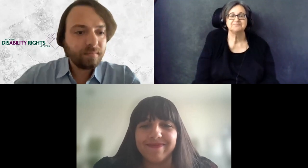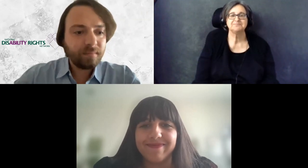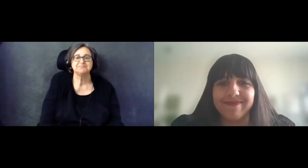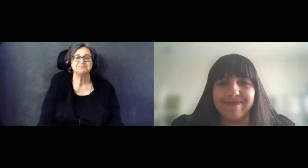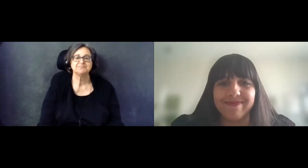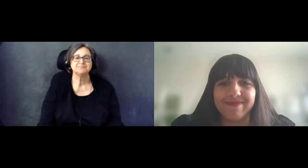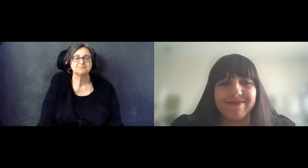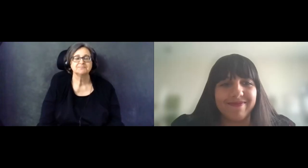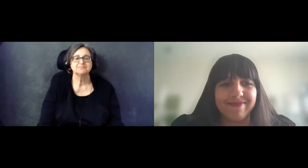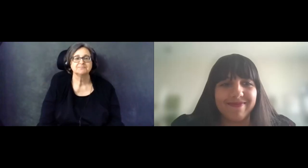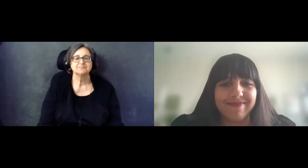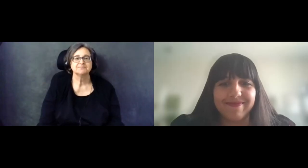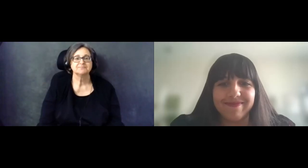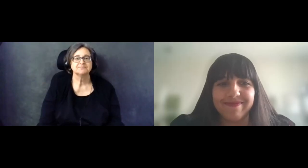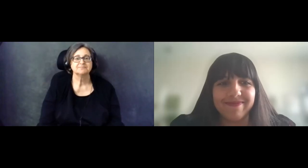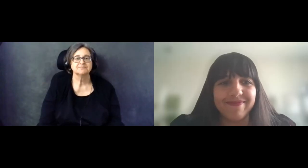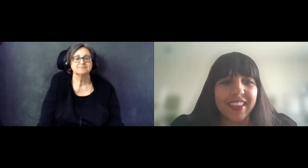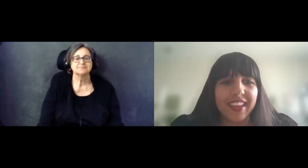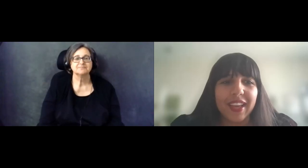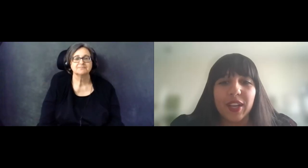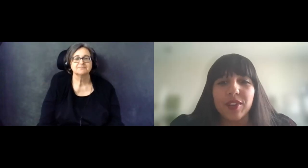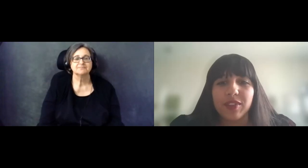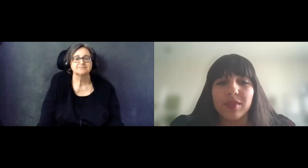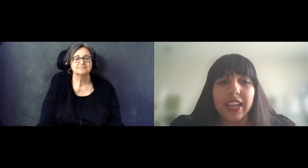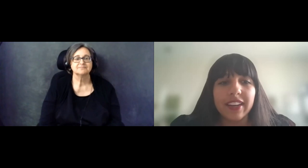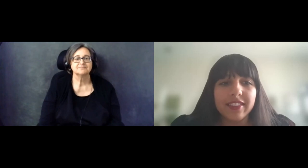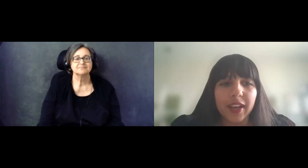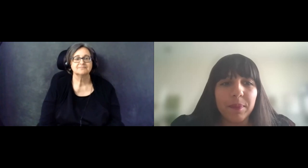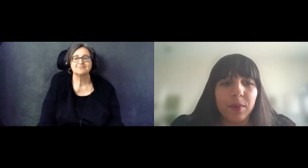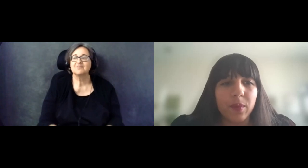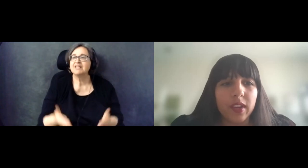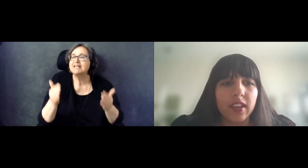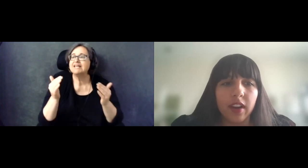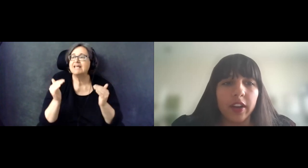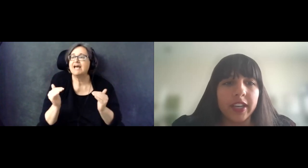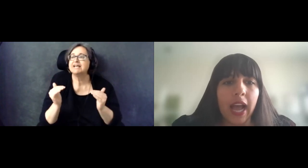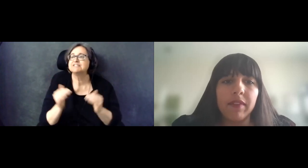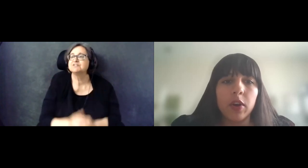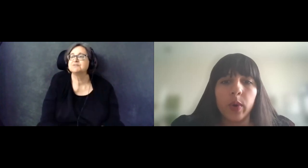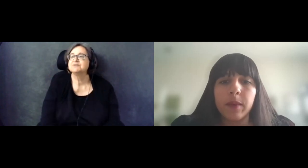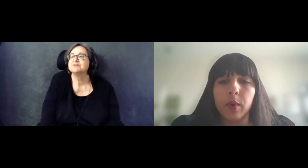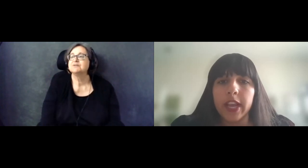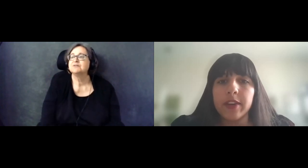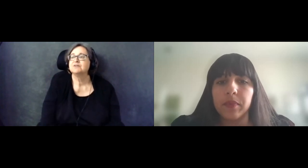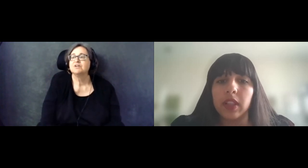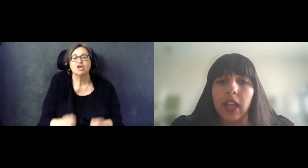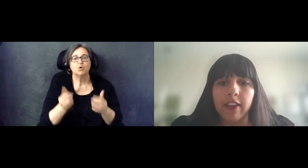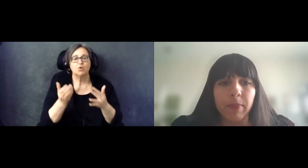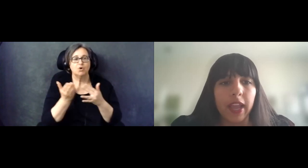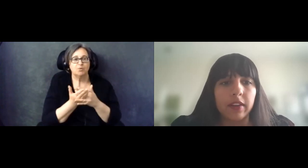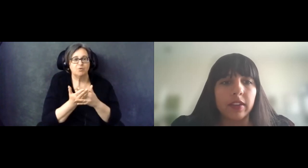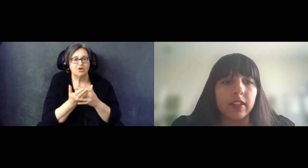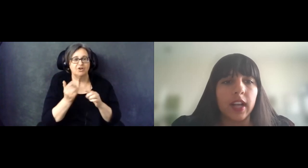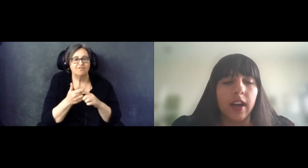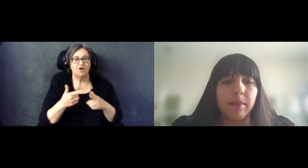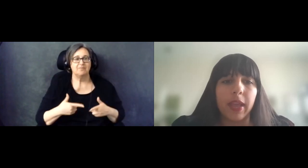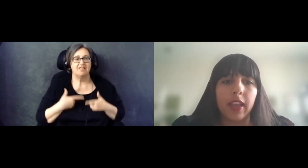So, next up we are going to have a quick break from the live panel and presentation.